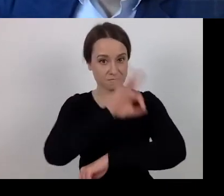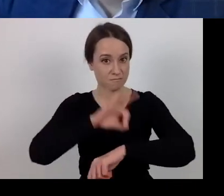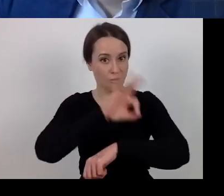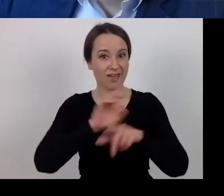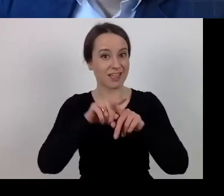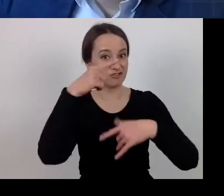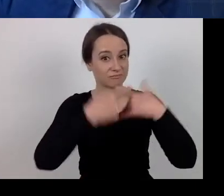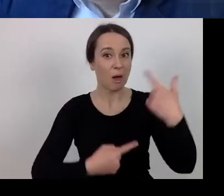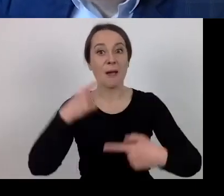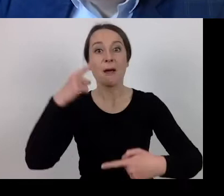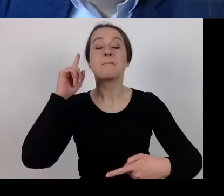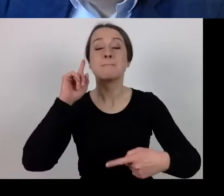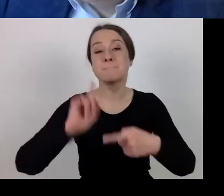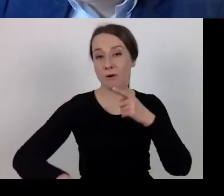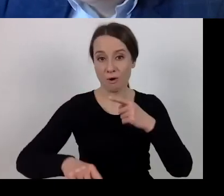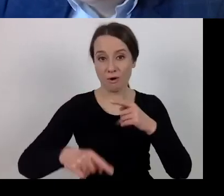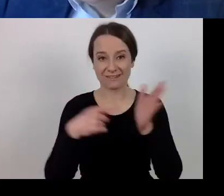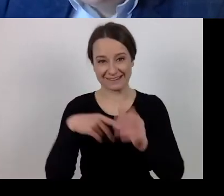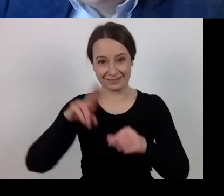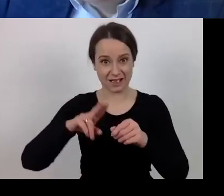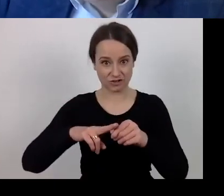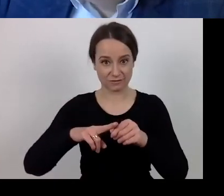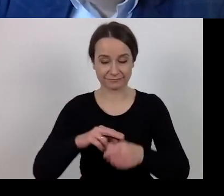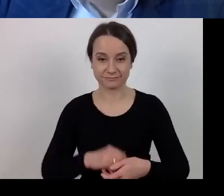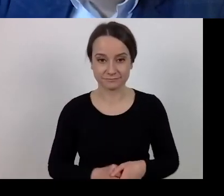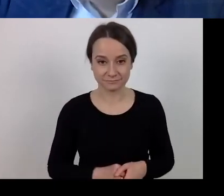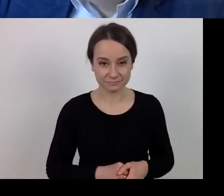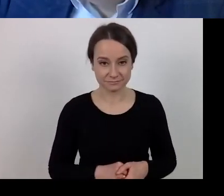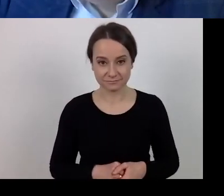beyond this period, after that date.